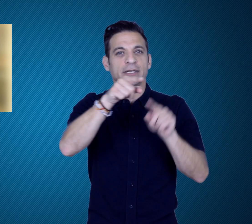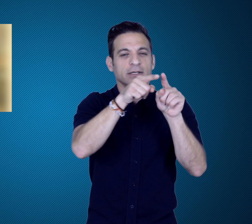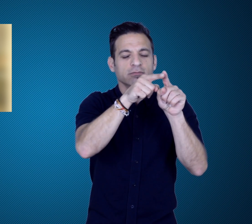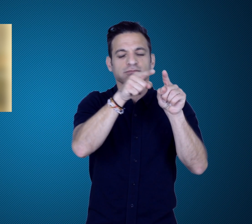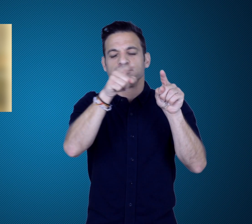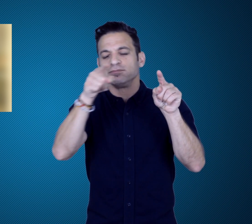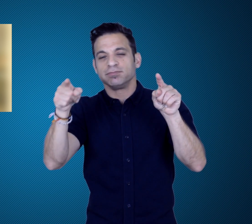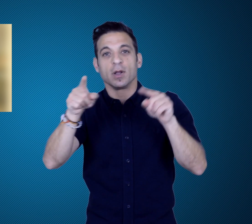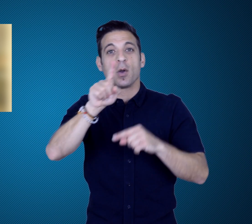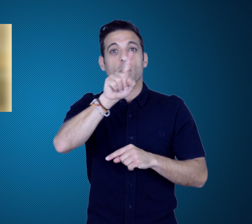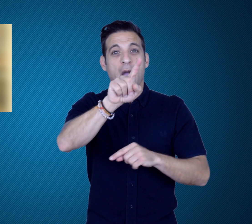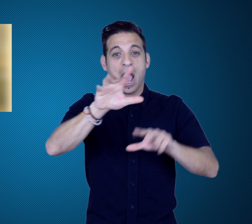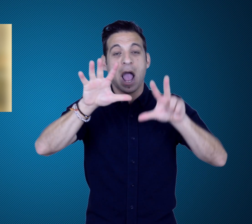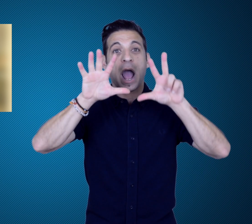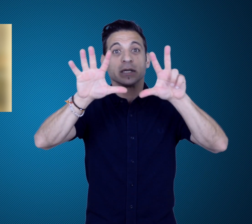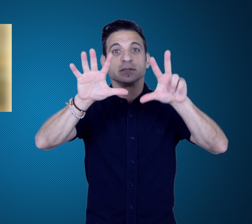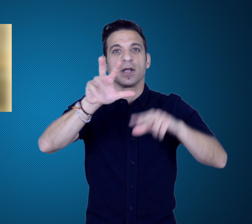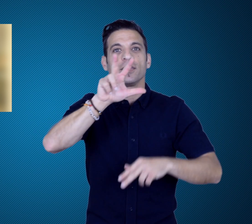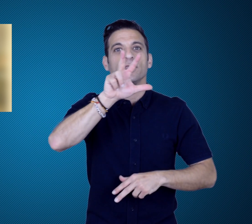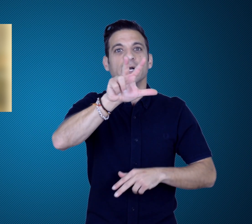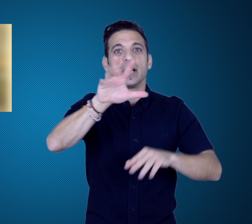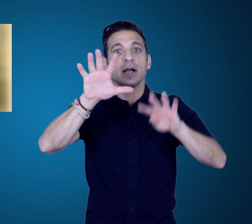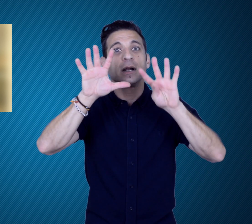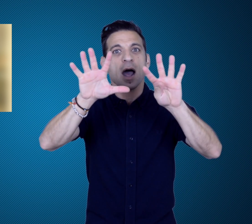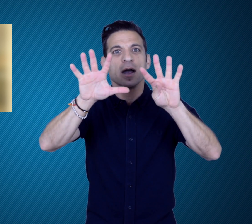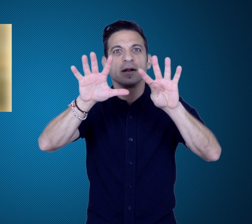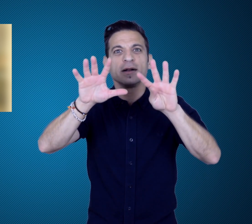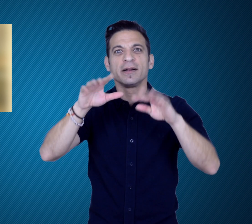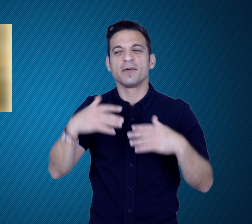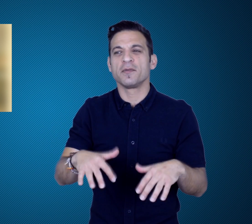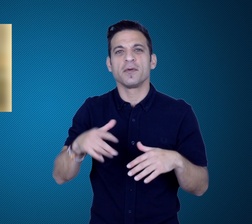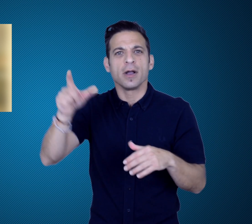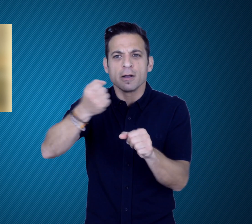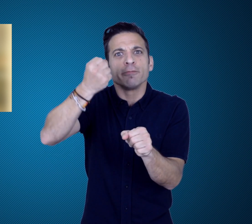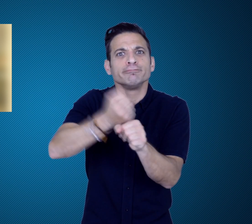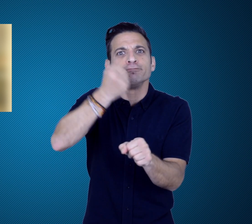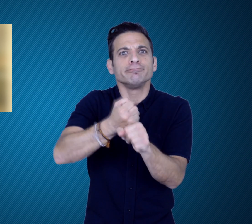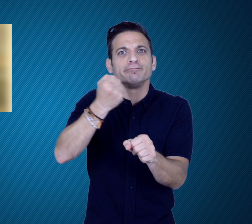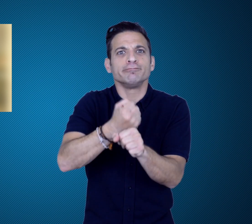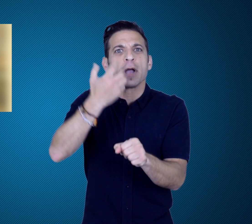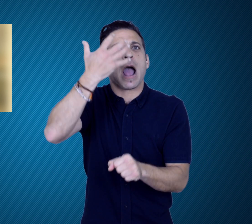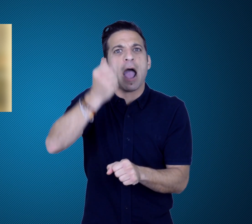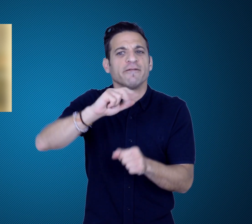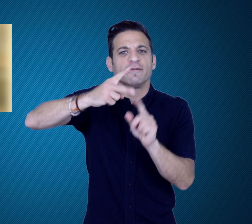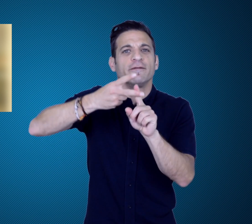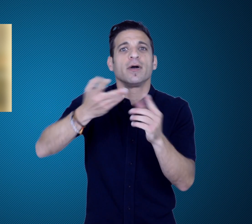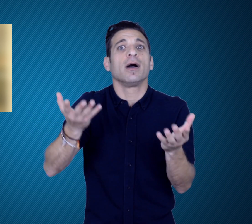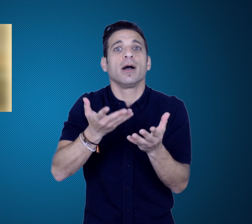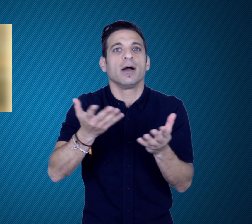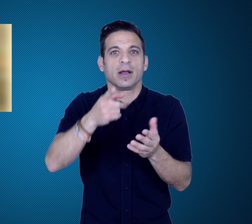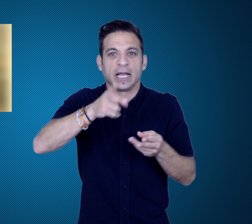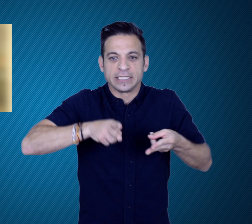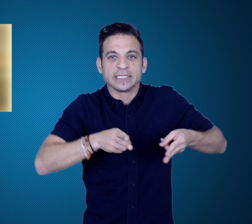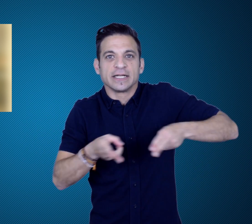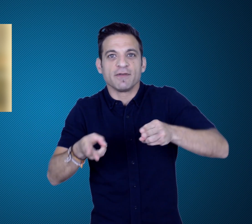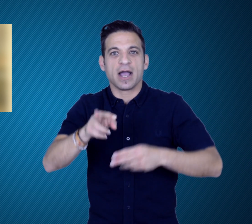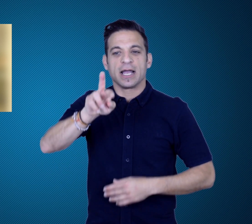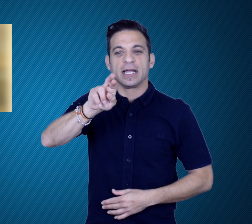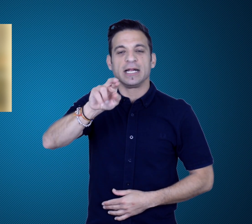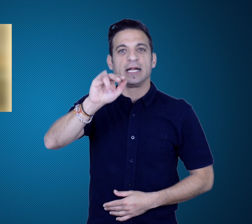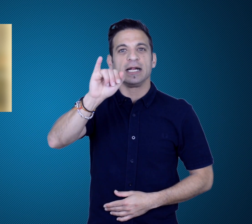he began his boxing career. In 1833, he was in a title